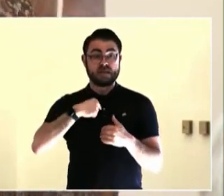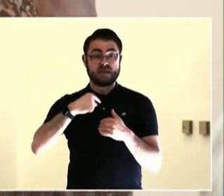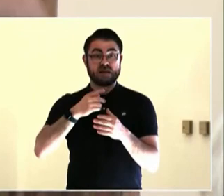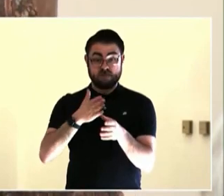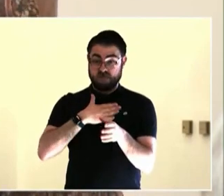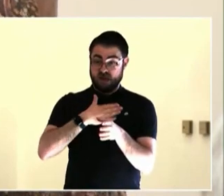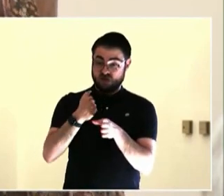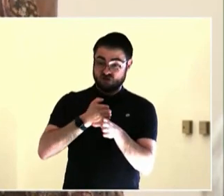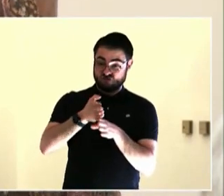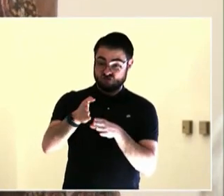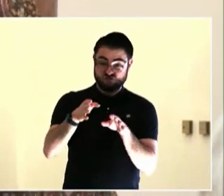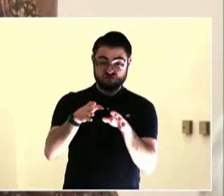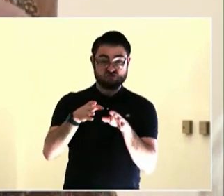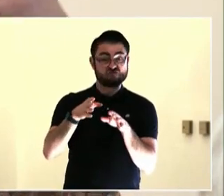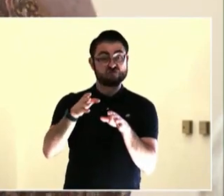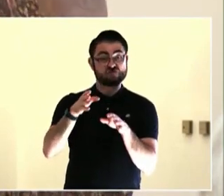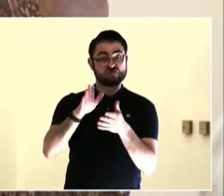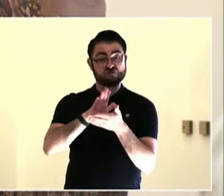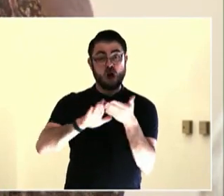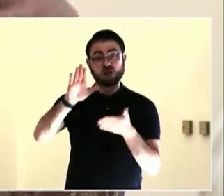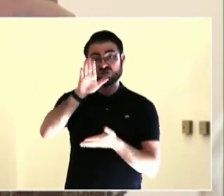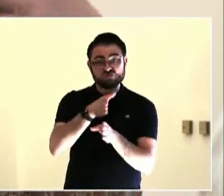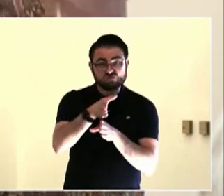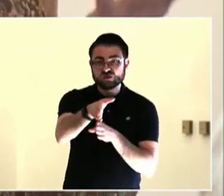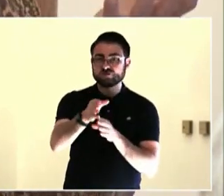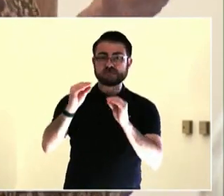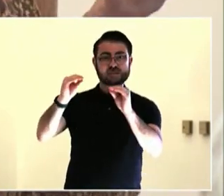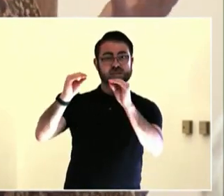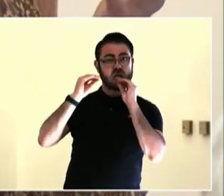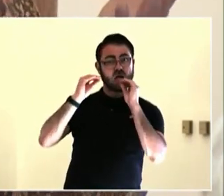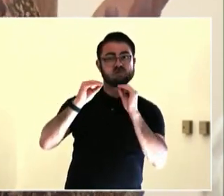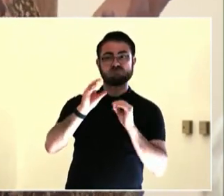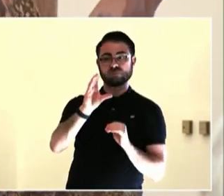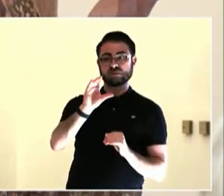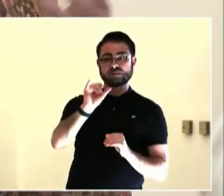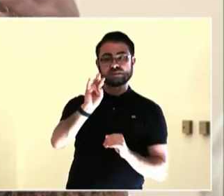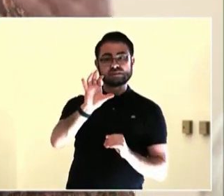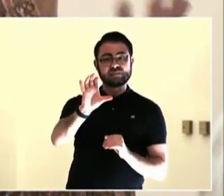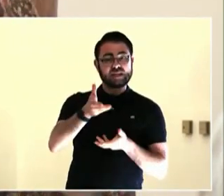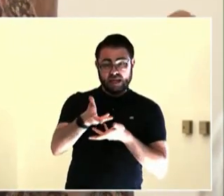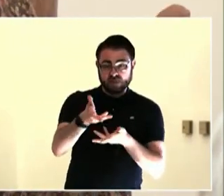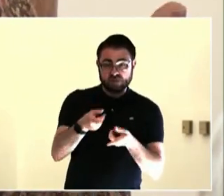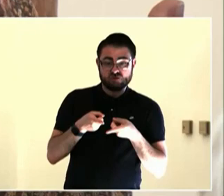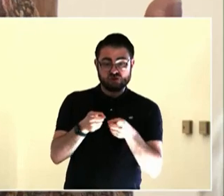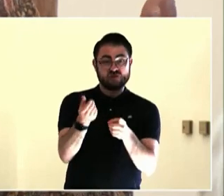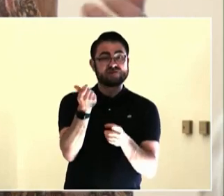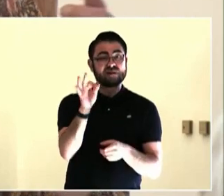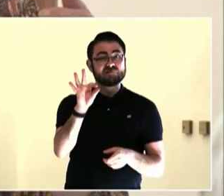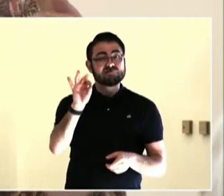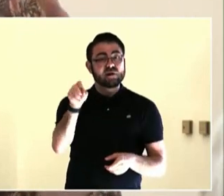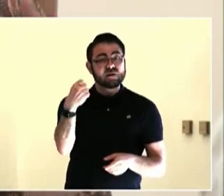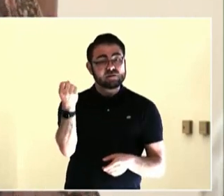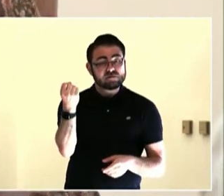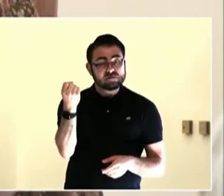building alternative shelters, and that whole movement started taking off. And now we have the mayor who is